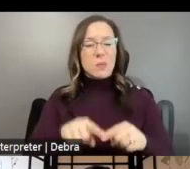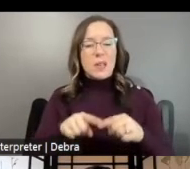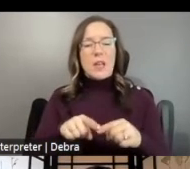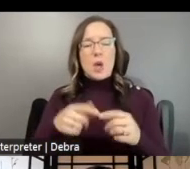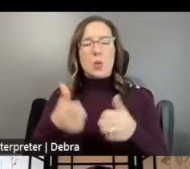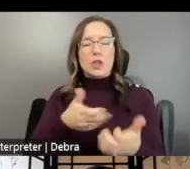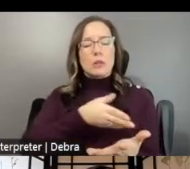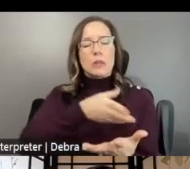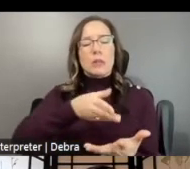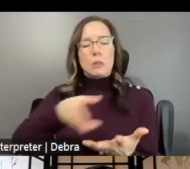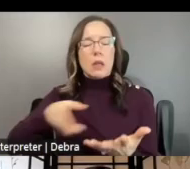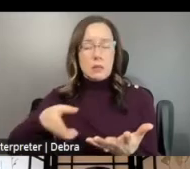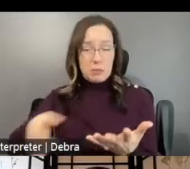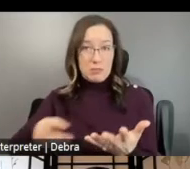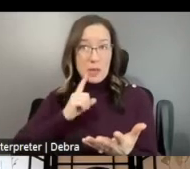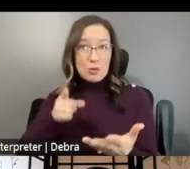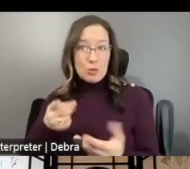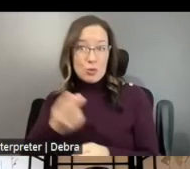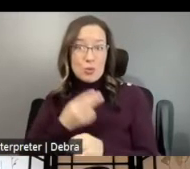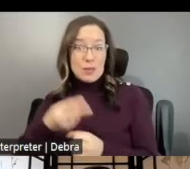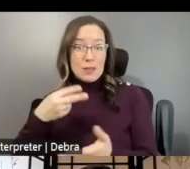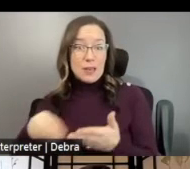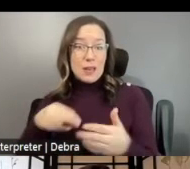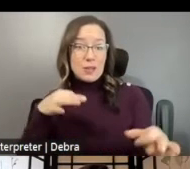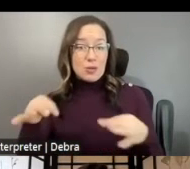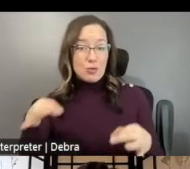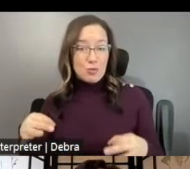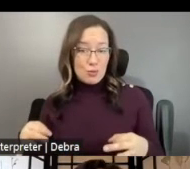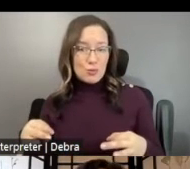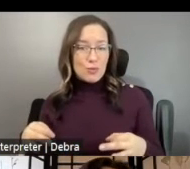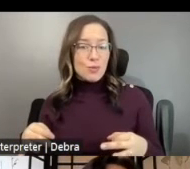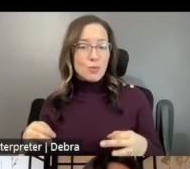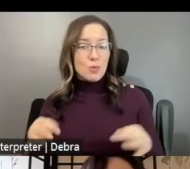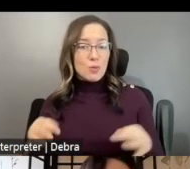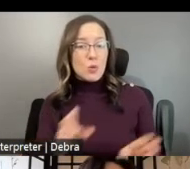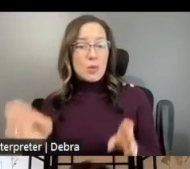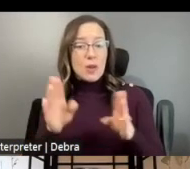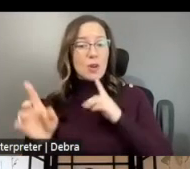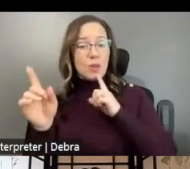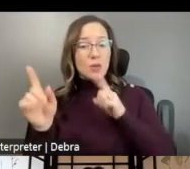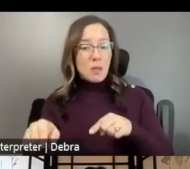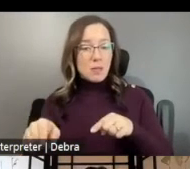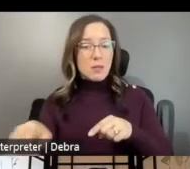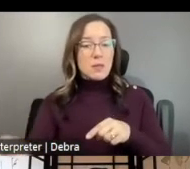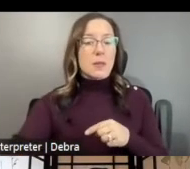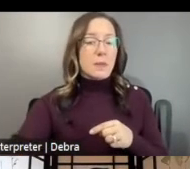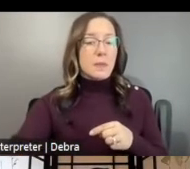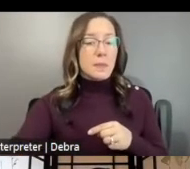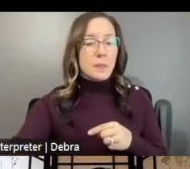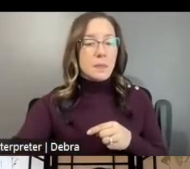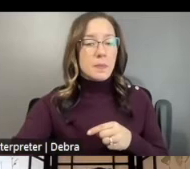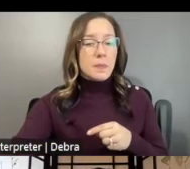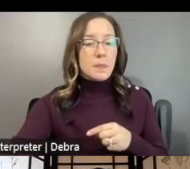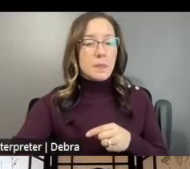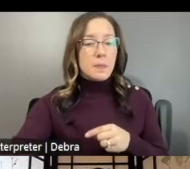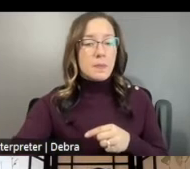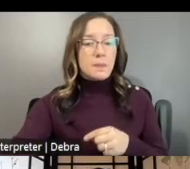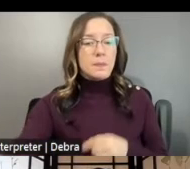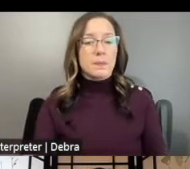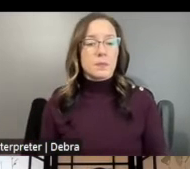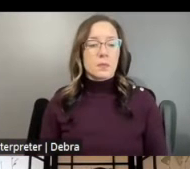YOU ARE USING THE DANCE INSTRUCTIONS WHEN, WHEN PREPARING YOUR RESPONSES FOR A DANCE APPLICATION.